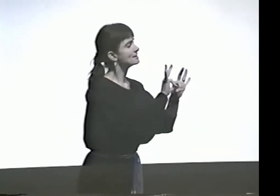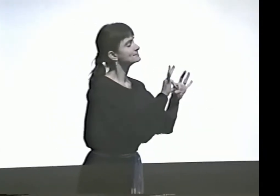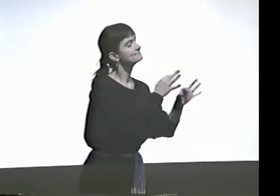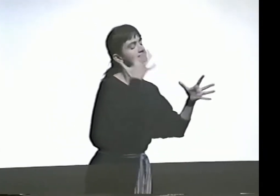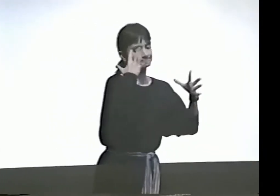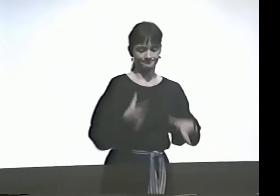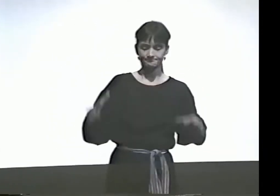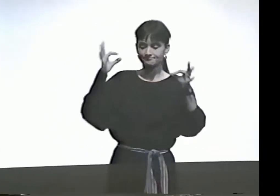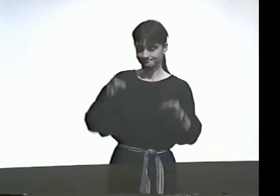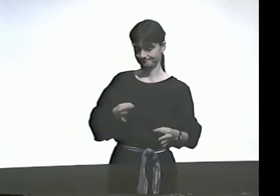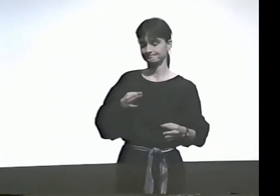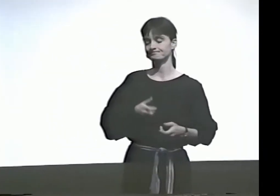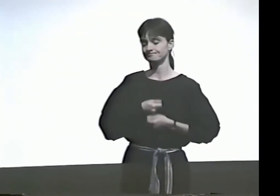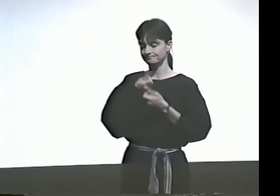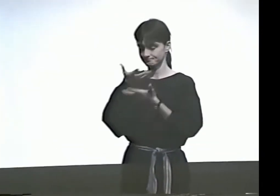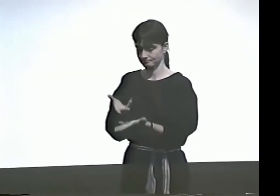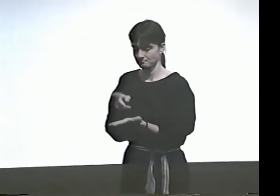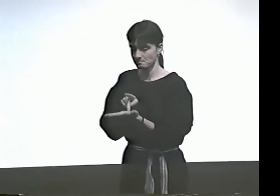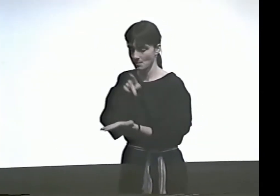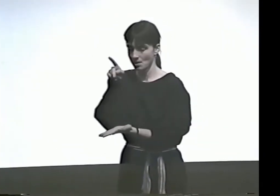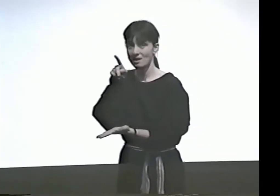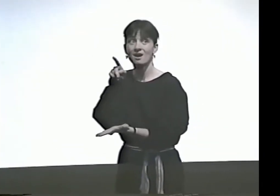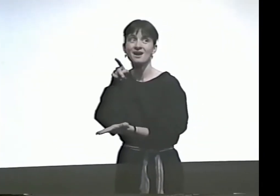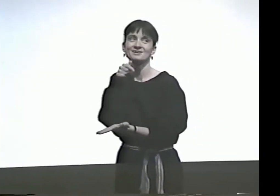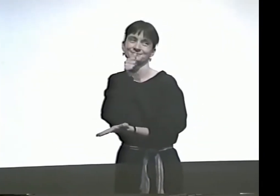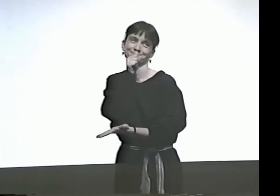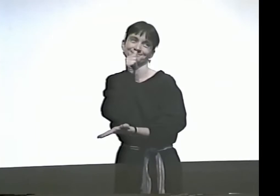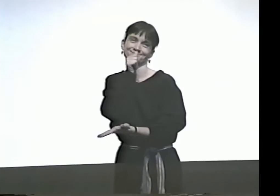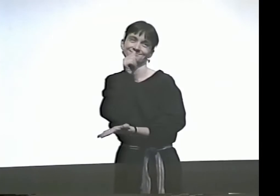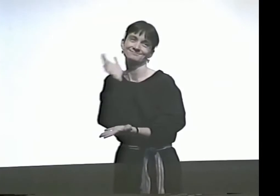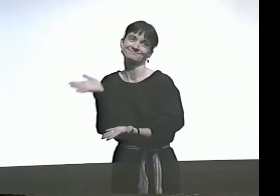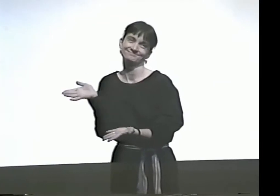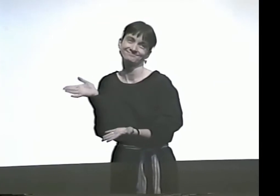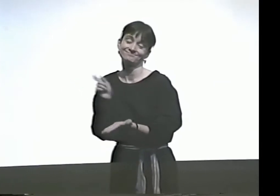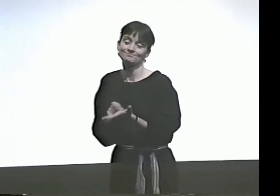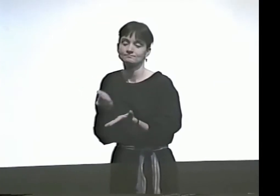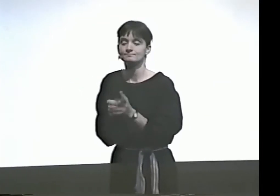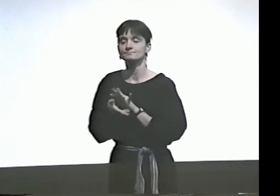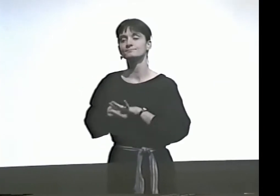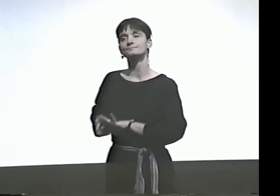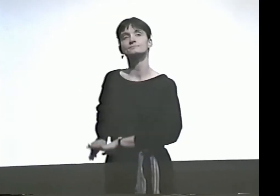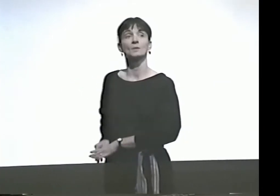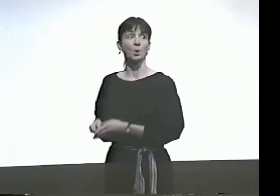HE WAS A FRIEND, AND I WANTED TO KEEP THAT FRIENDSHIP. I CHERISHED IT, AND SO INSTEAD,